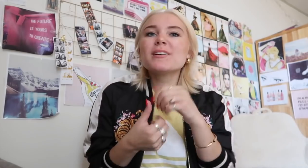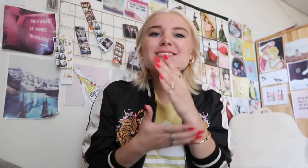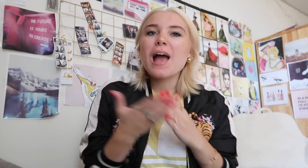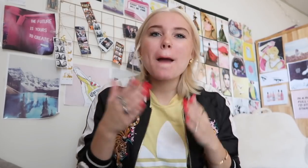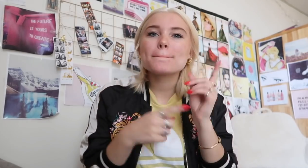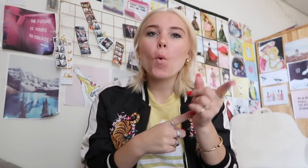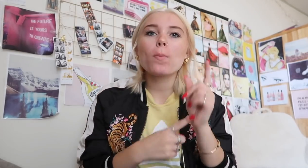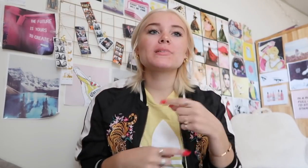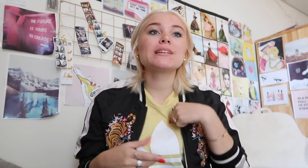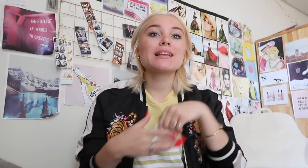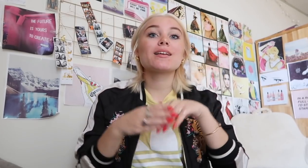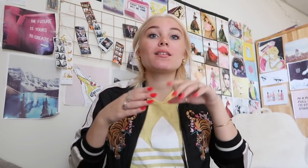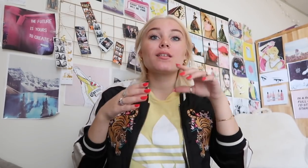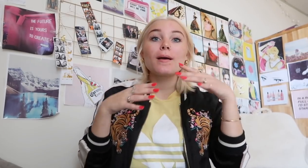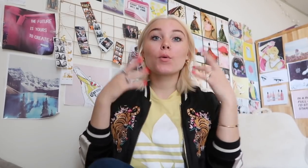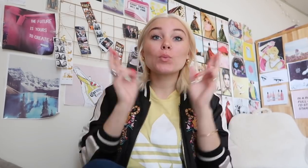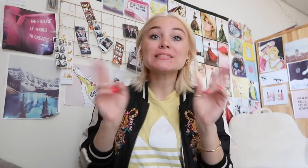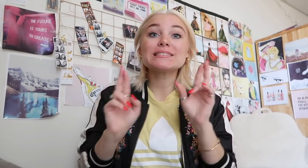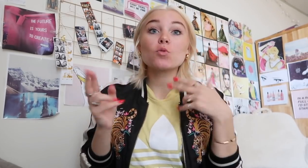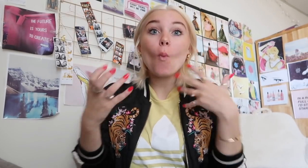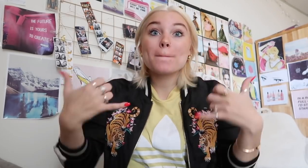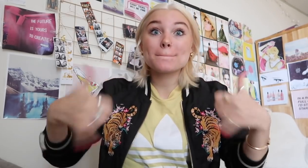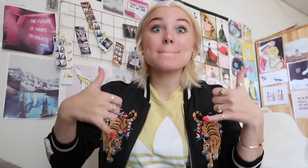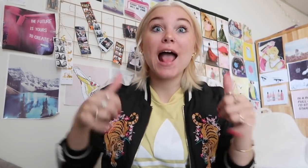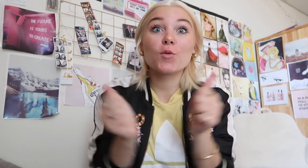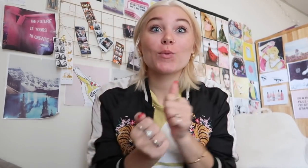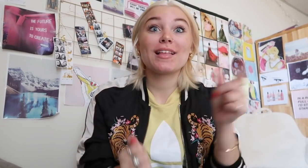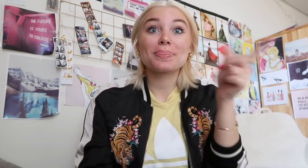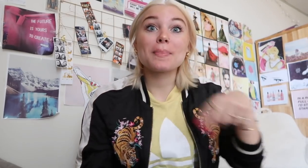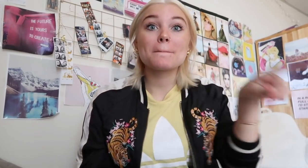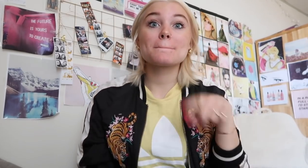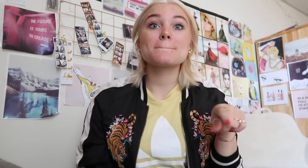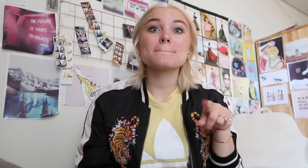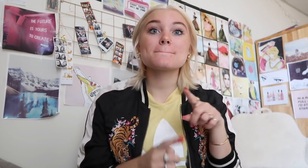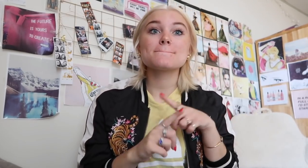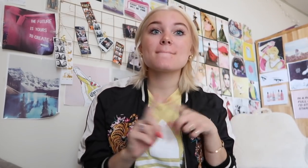I just remember some moments, when I went out playing and wanted to play with hearing students